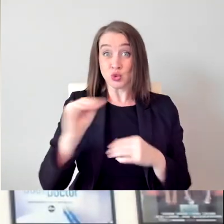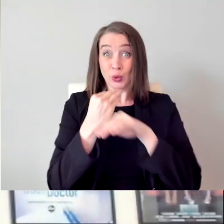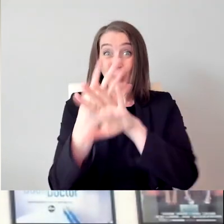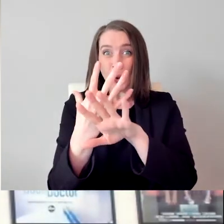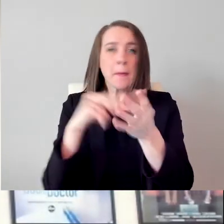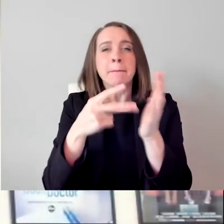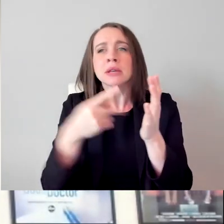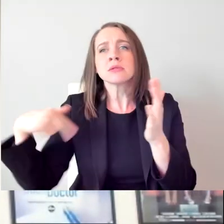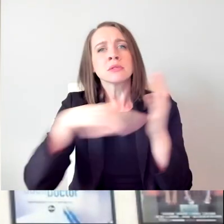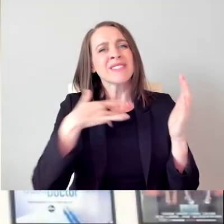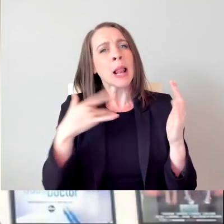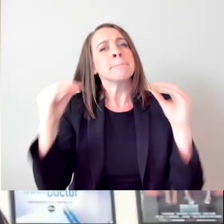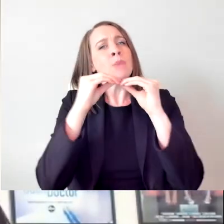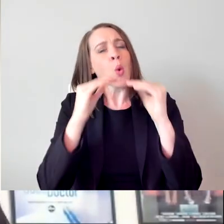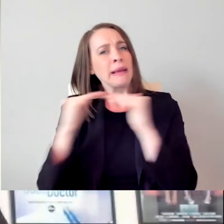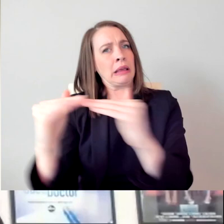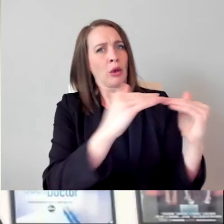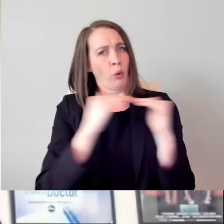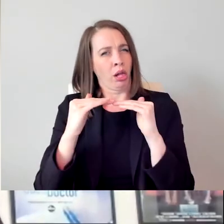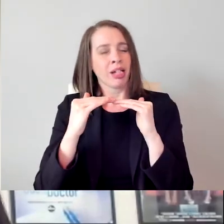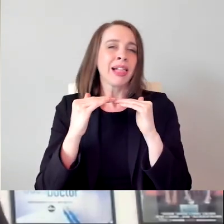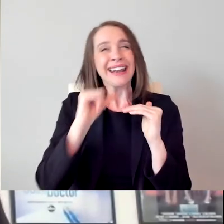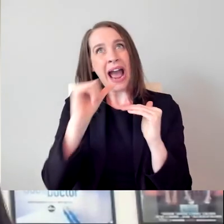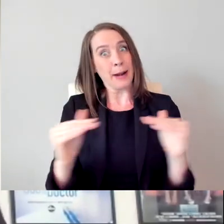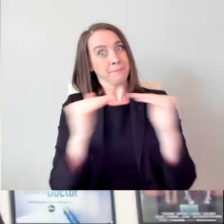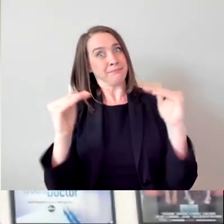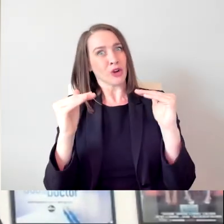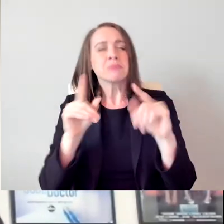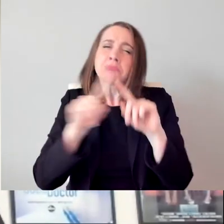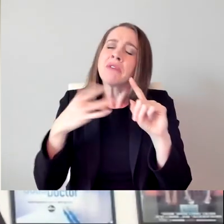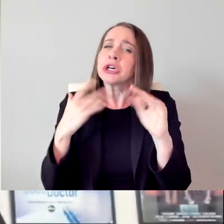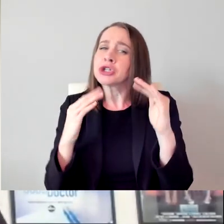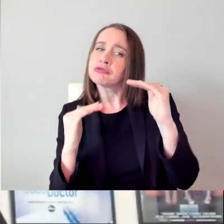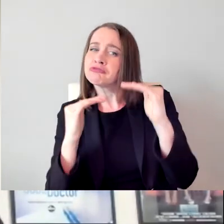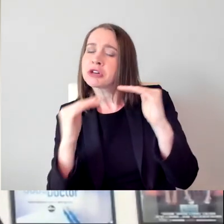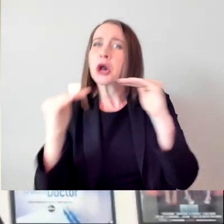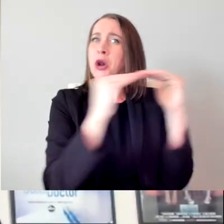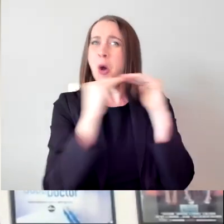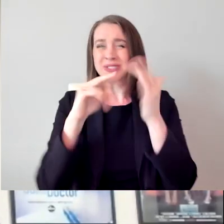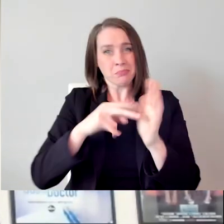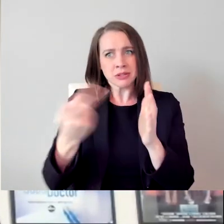field or getting closer to at least where I can conference in with someone and not having to worry about, oh,